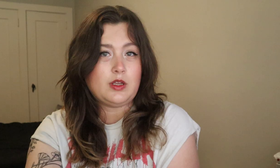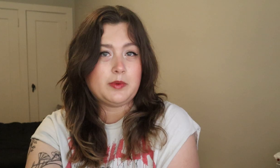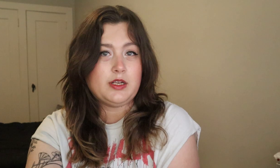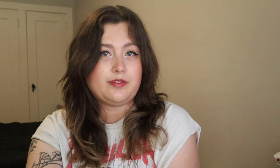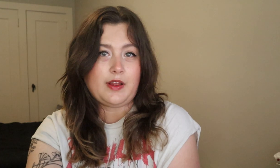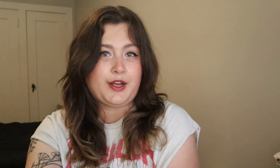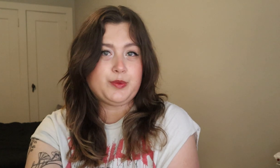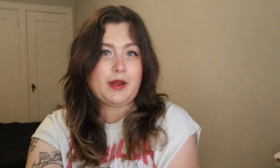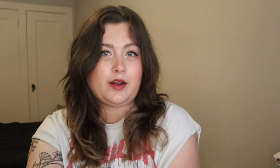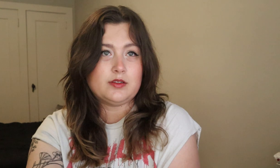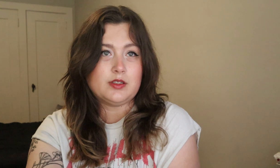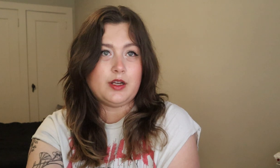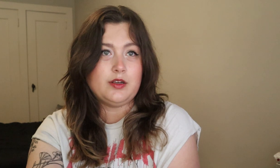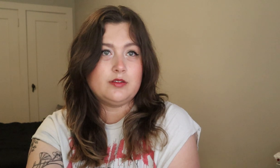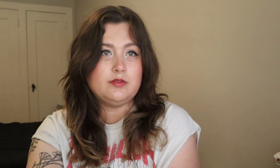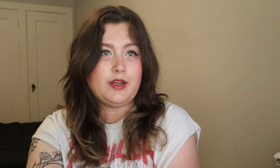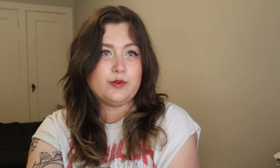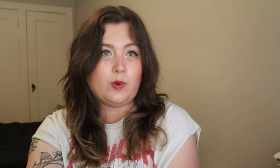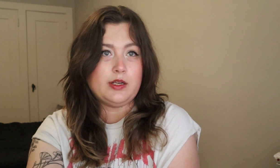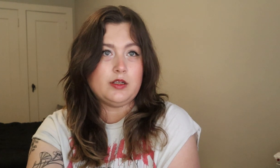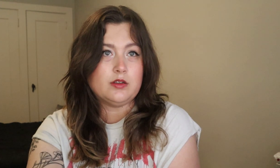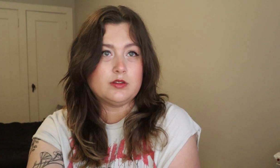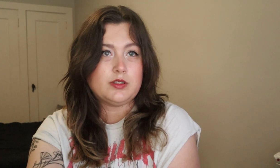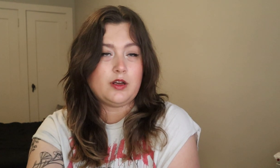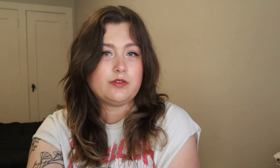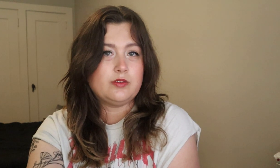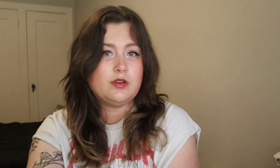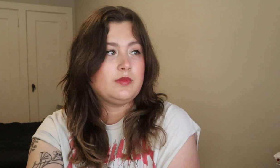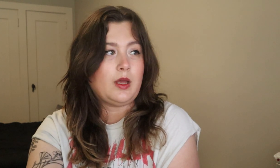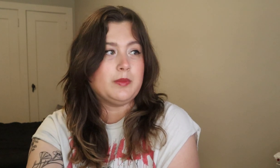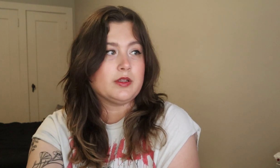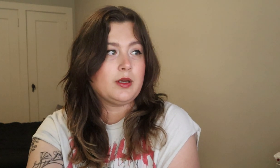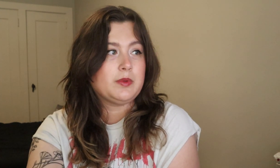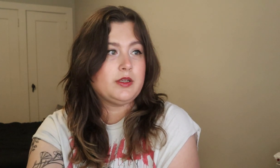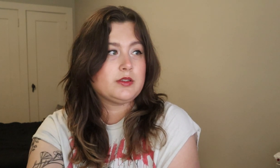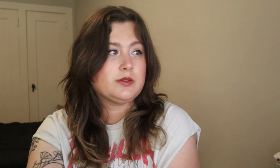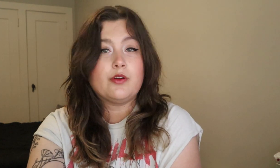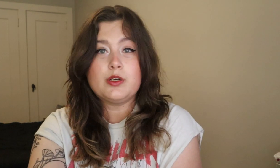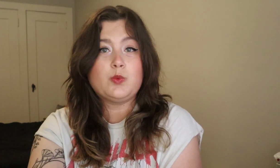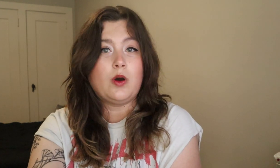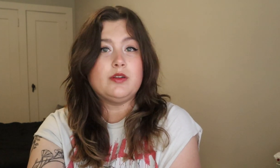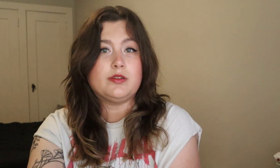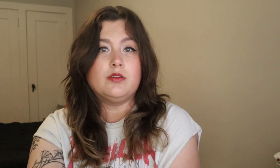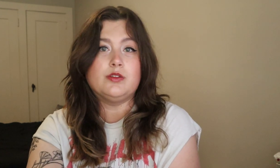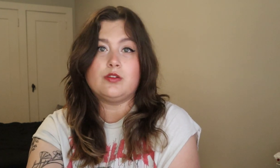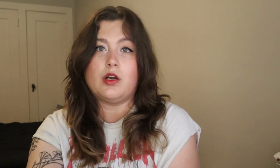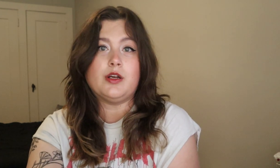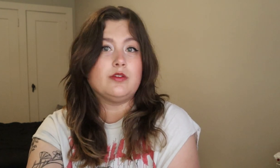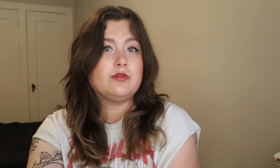I'm getting flashbacks to like FYE and stuff. I miss that place. There is one still in Toronto,